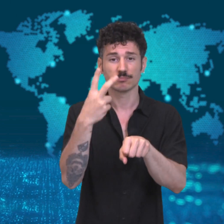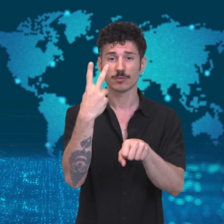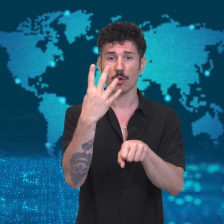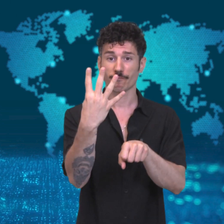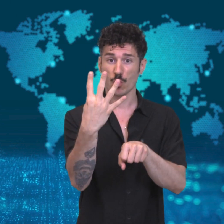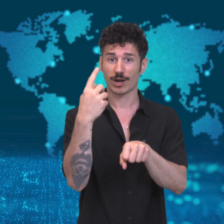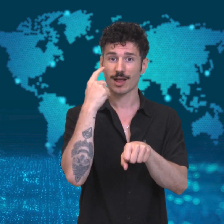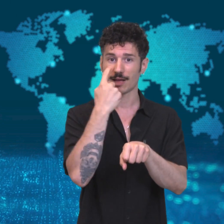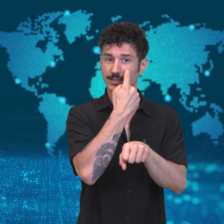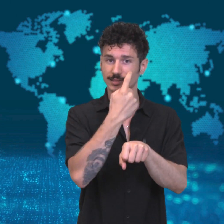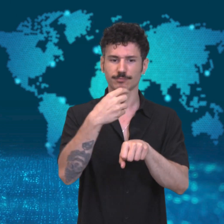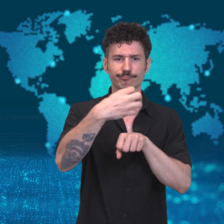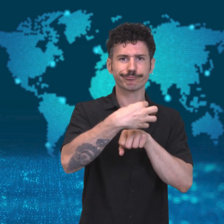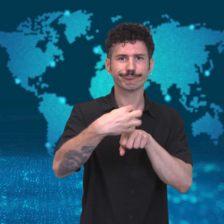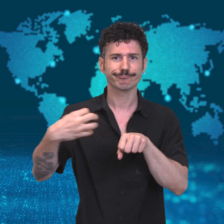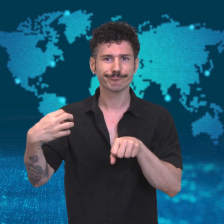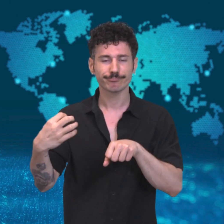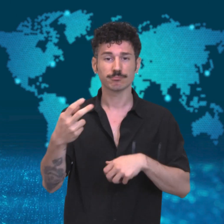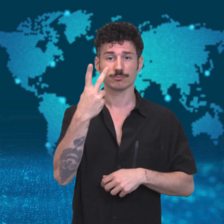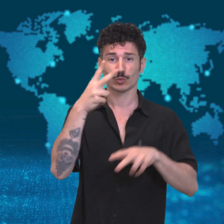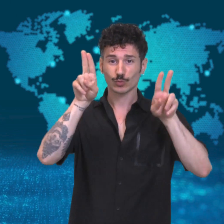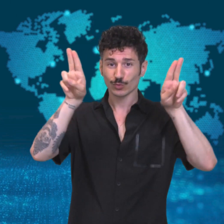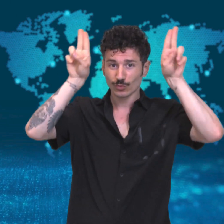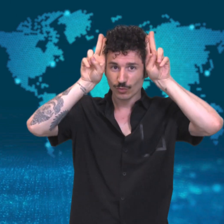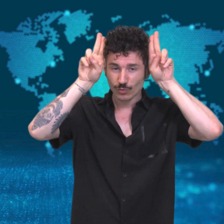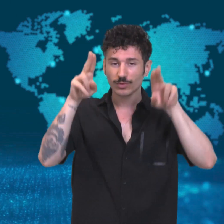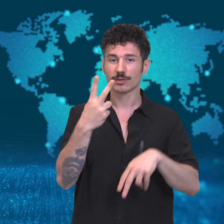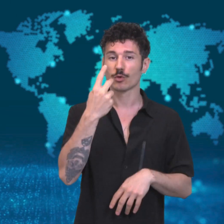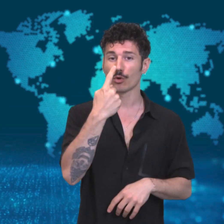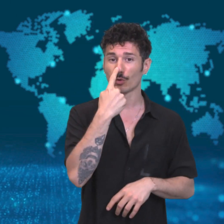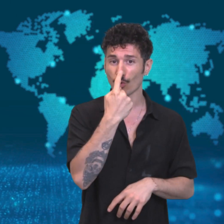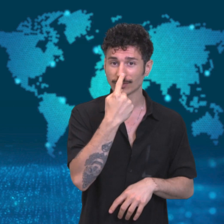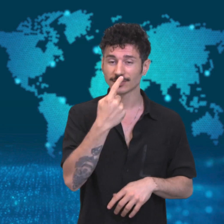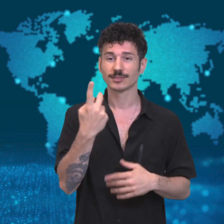two noses, and one mouth on each face.